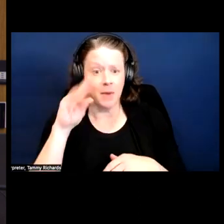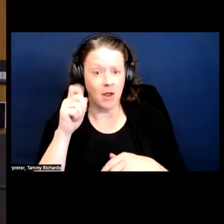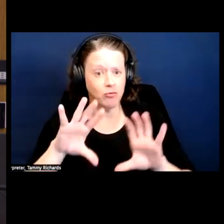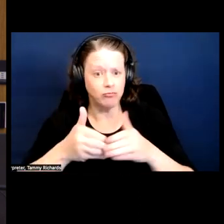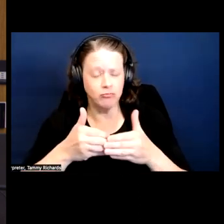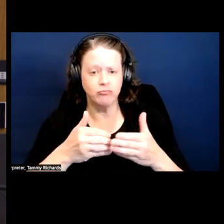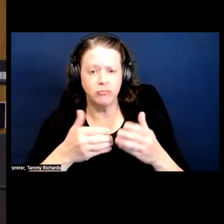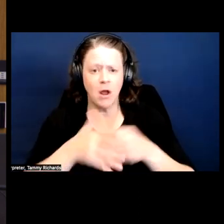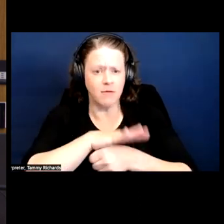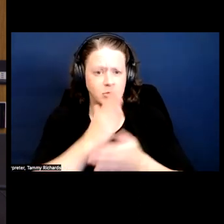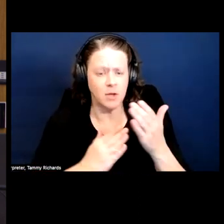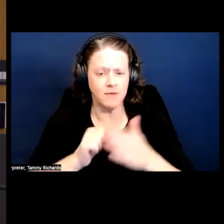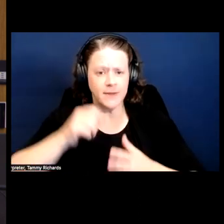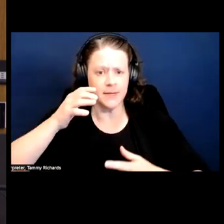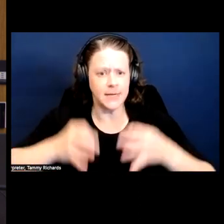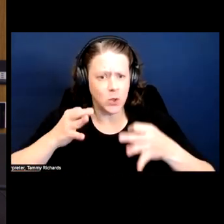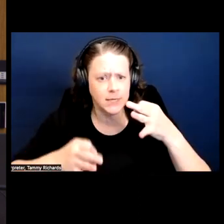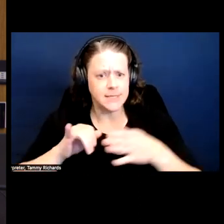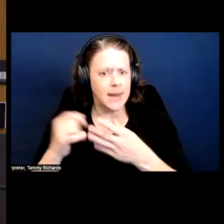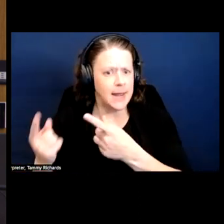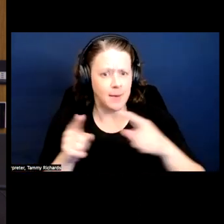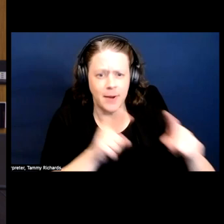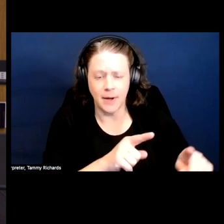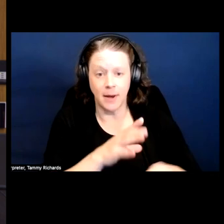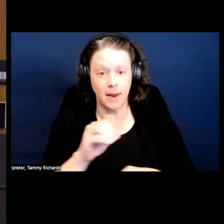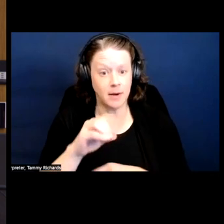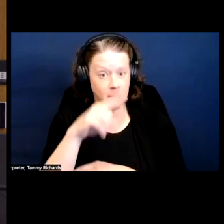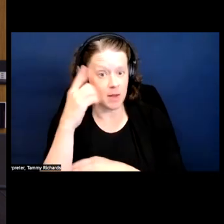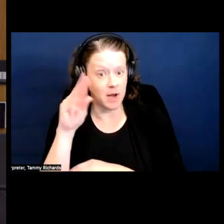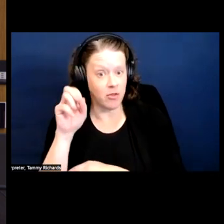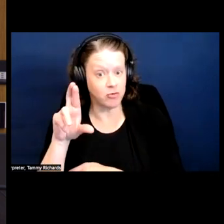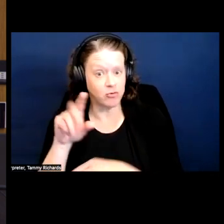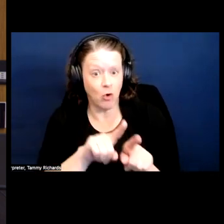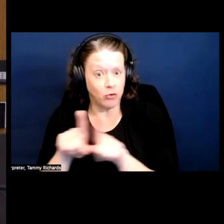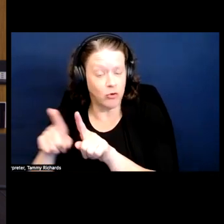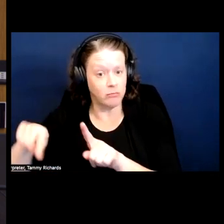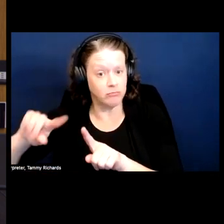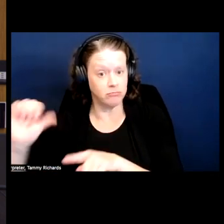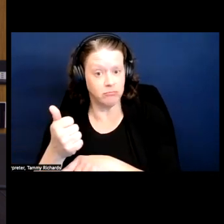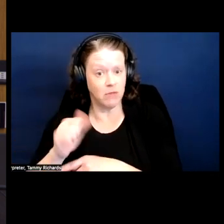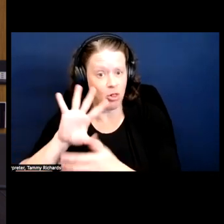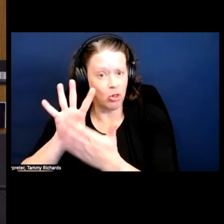So the Panthers did so much more and were also, themselves, learning in the process, right.